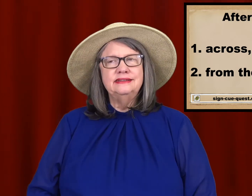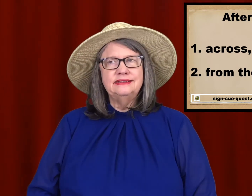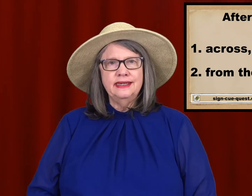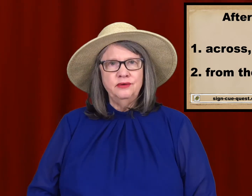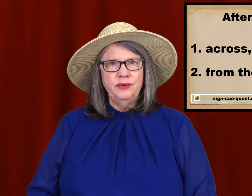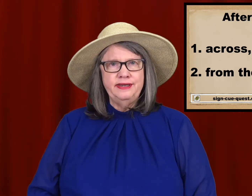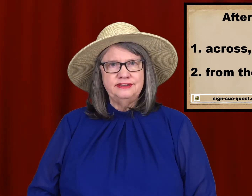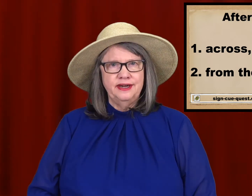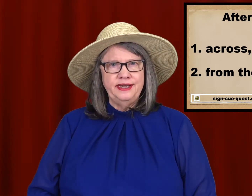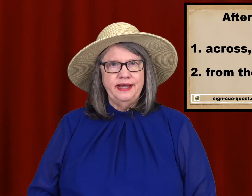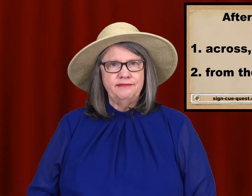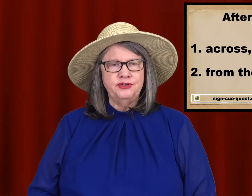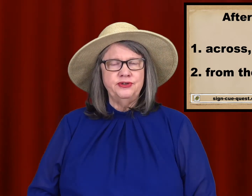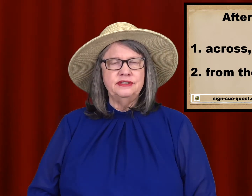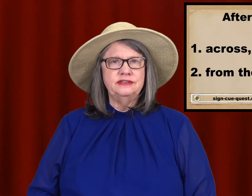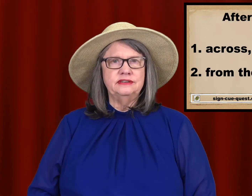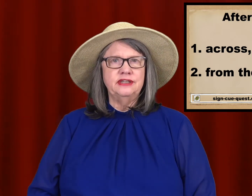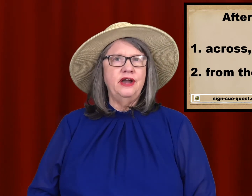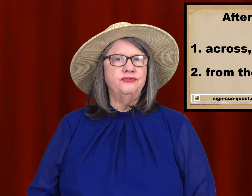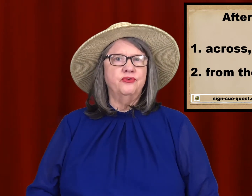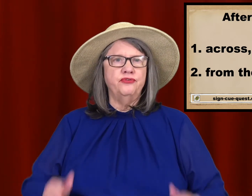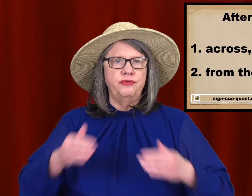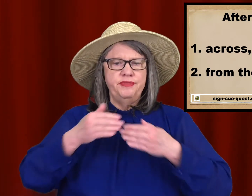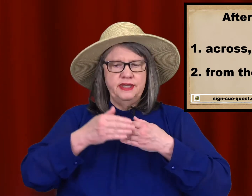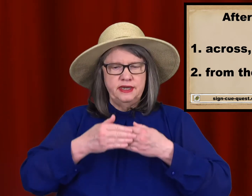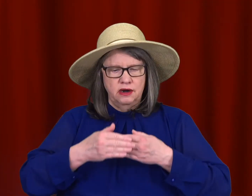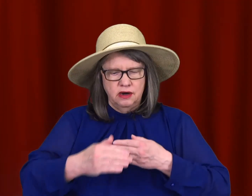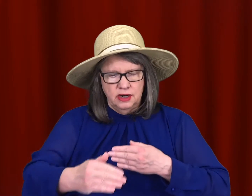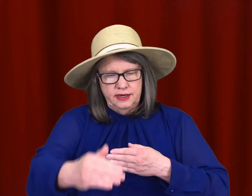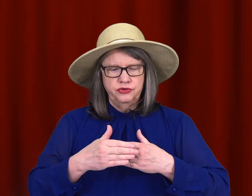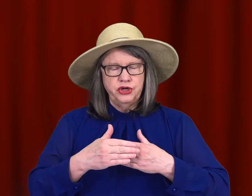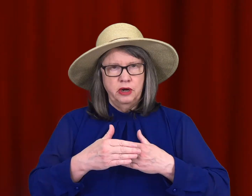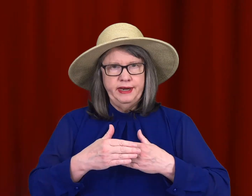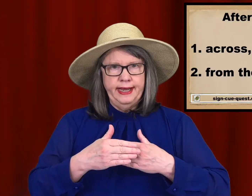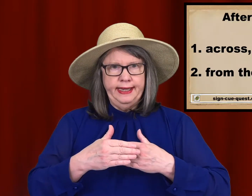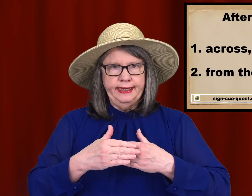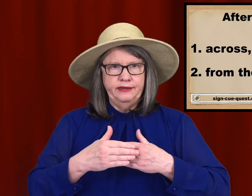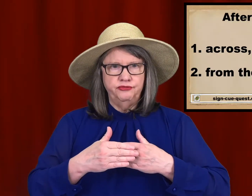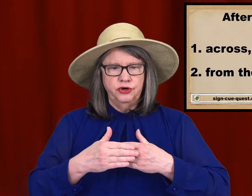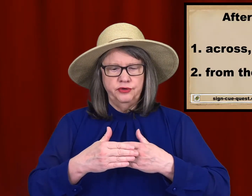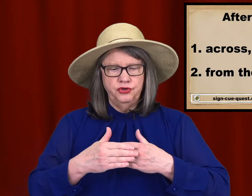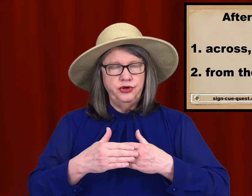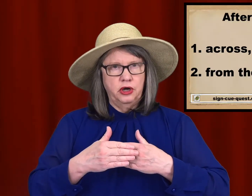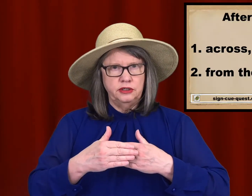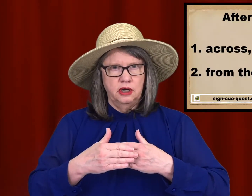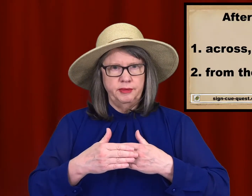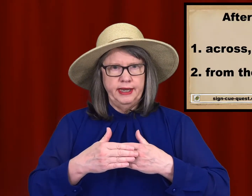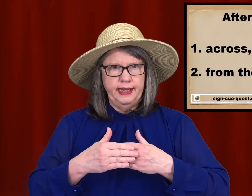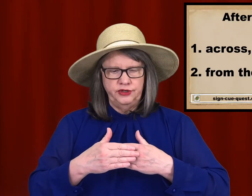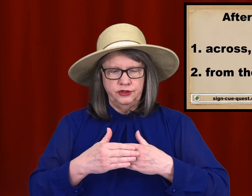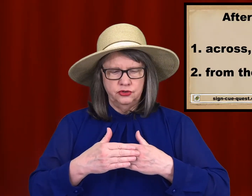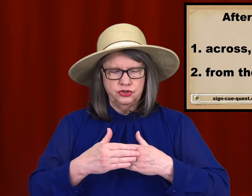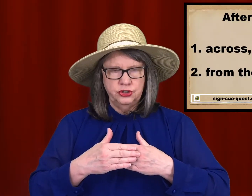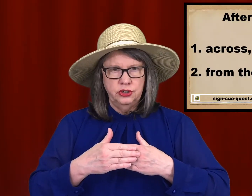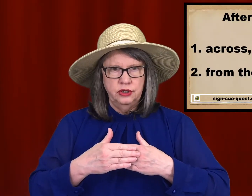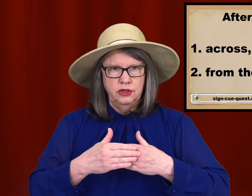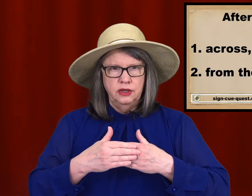Second way of signing AFTER is the sign for FROM-THEN-ON. Your dominant hand in front of your non-dominate fingers,